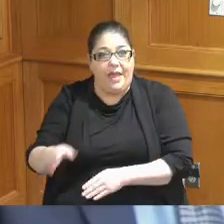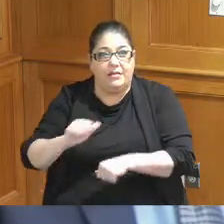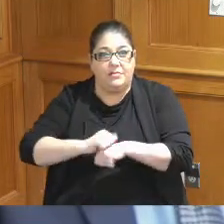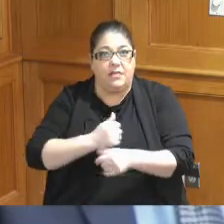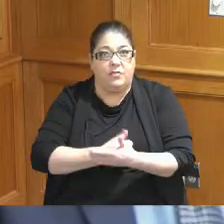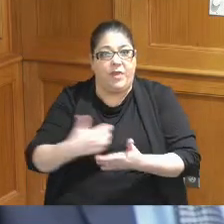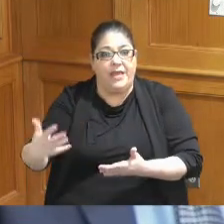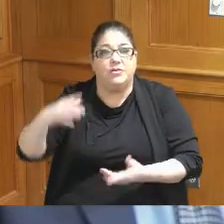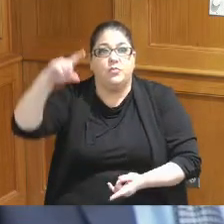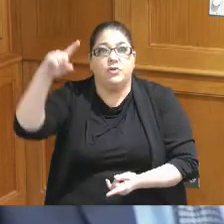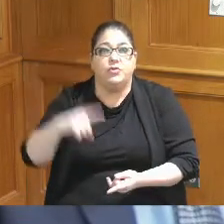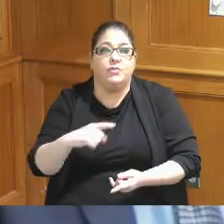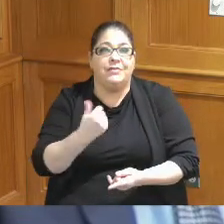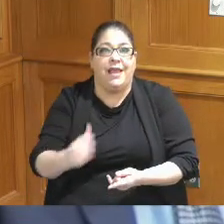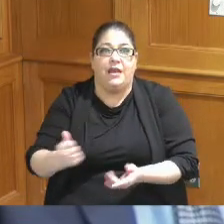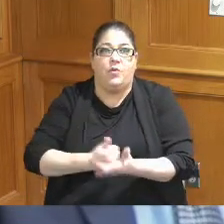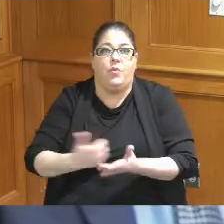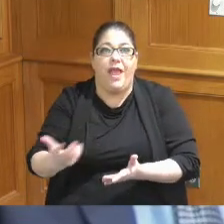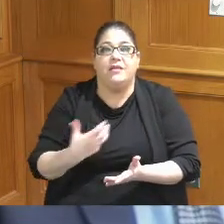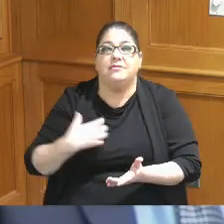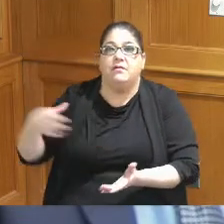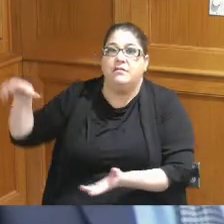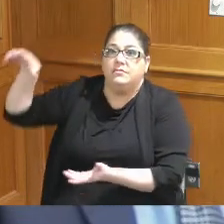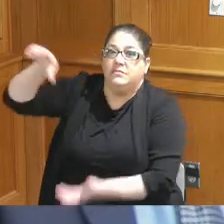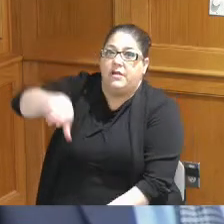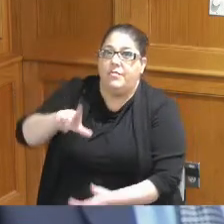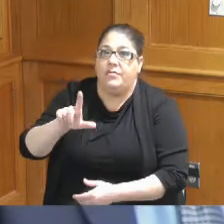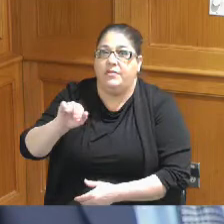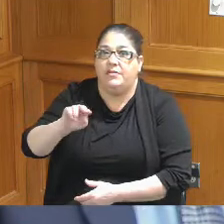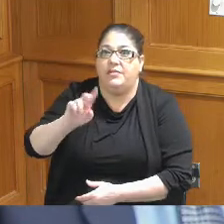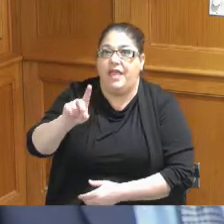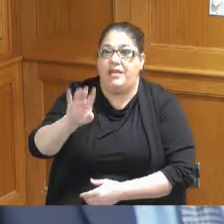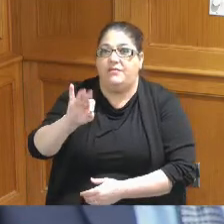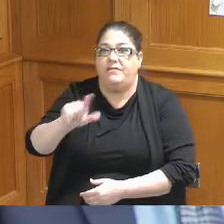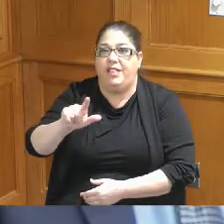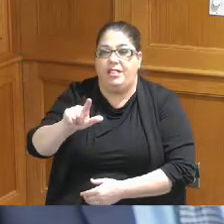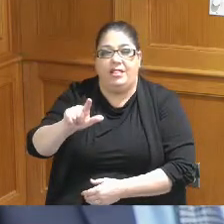reduce waste going into landfill we shared this goal with all of the surrounding communities with